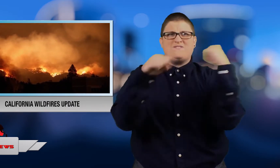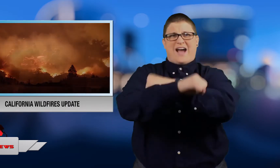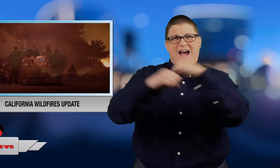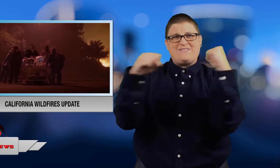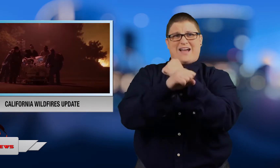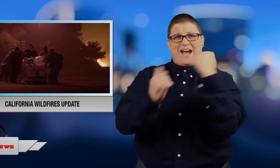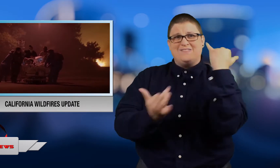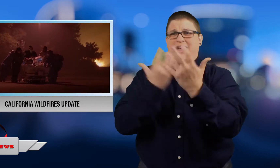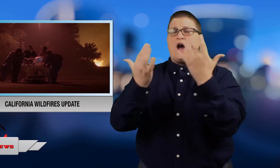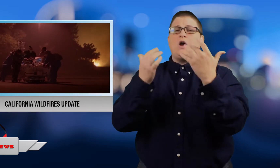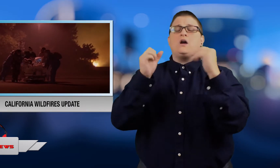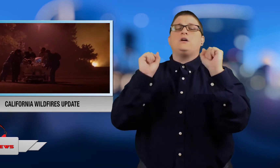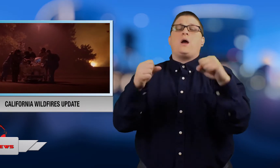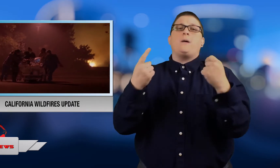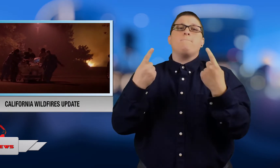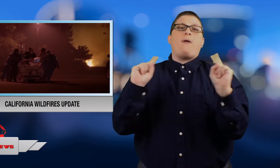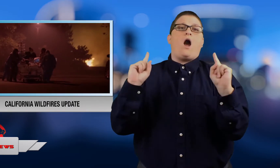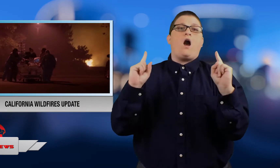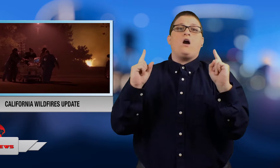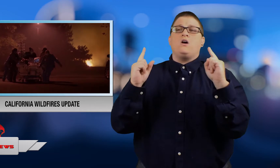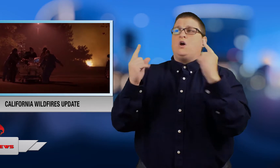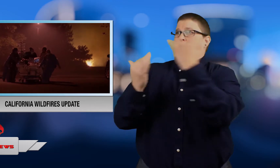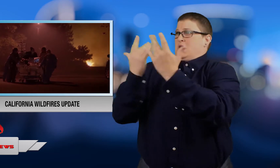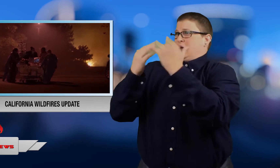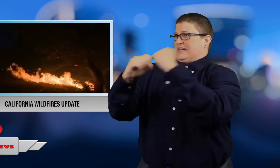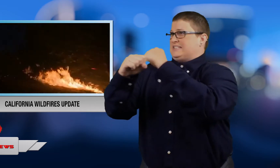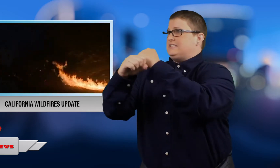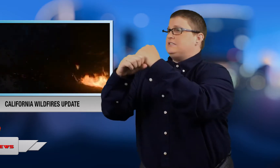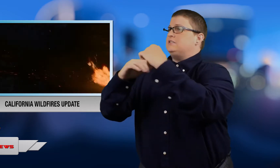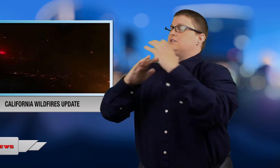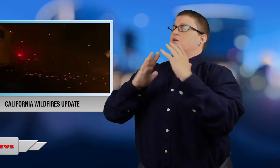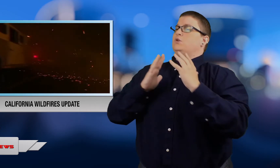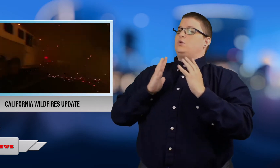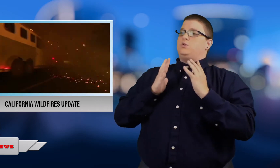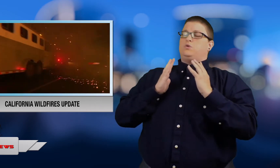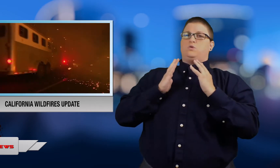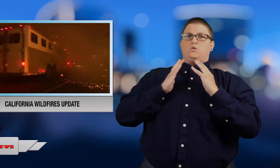break in fighting the flames.